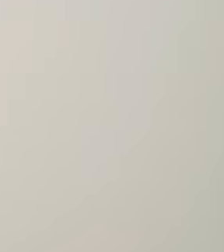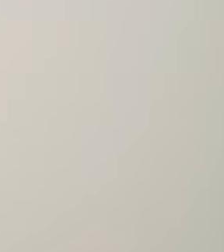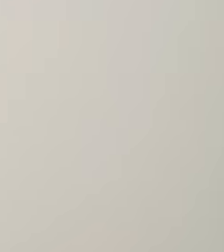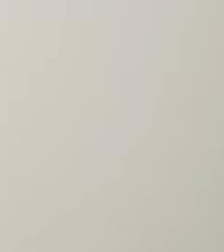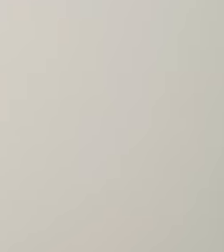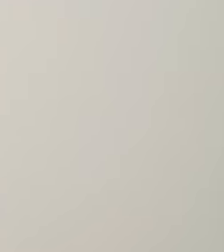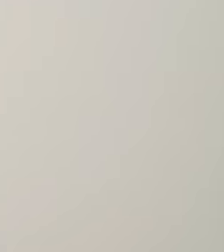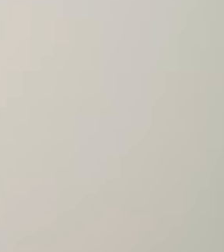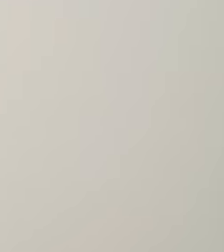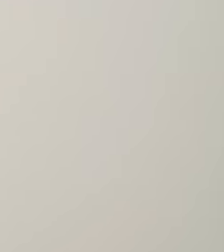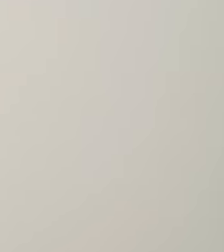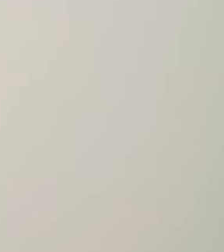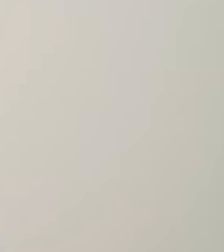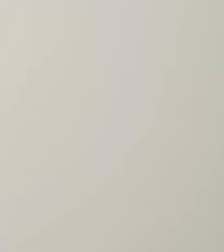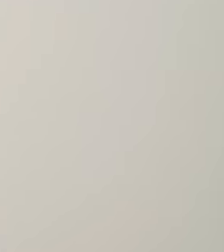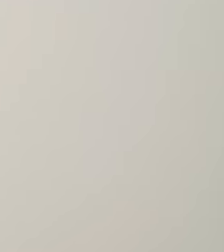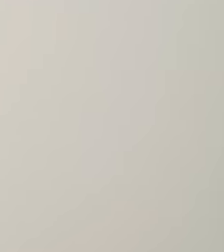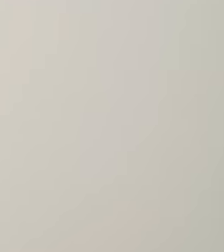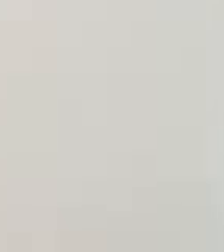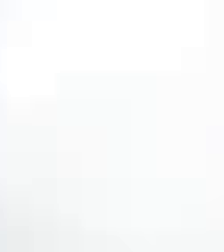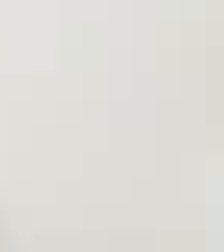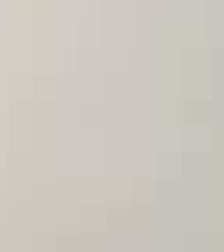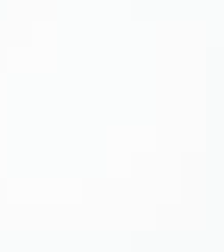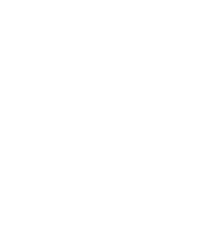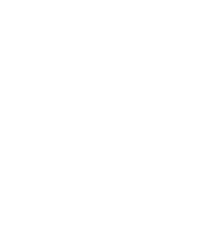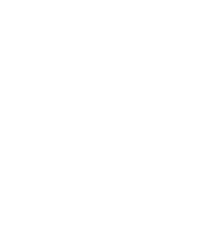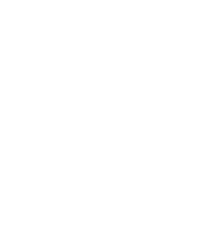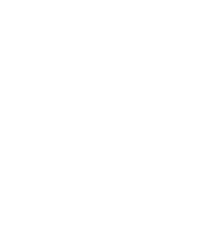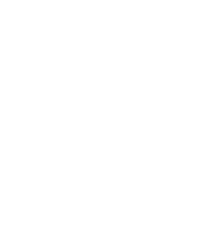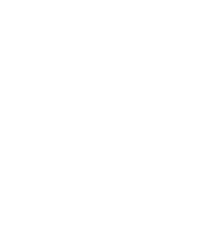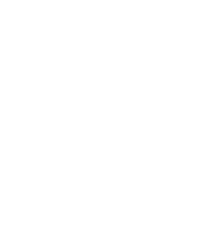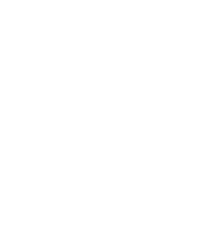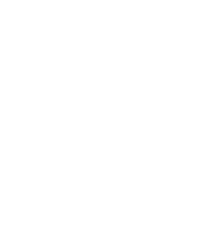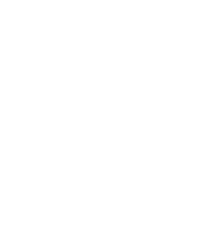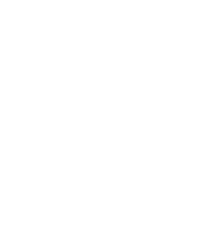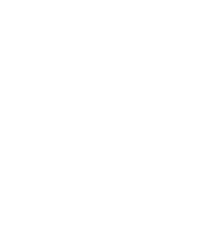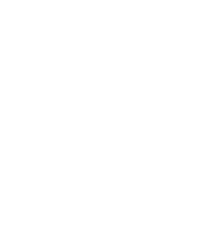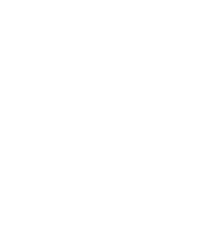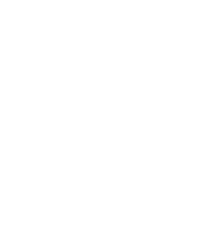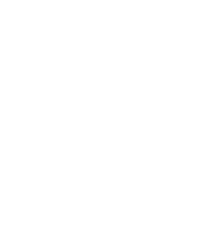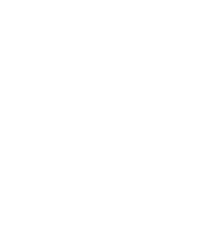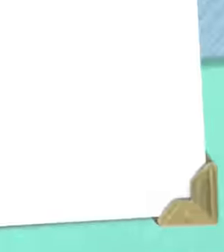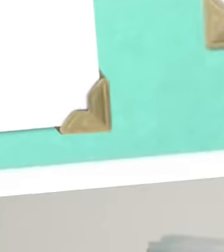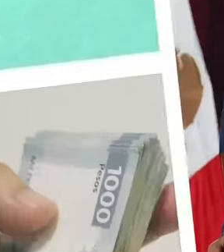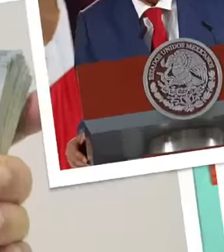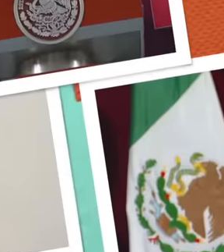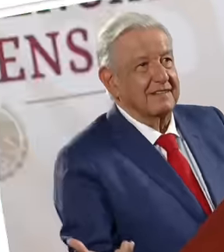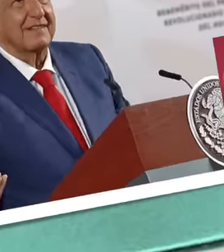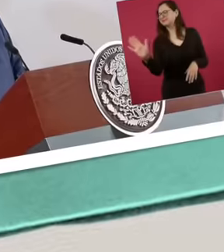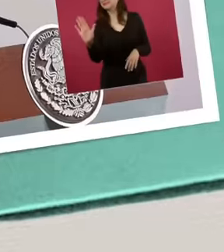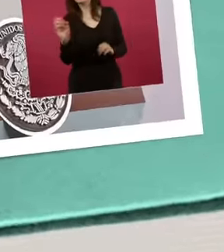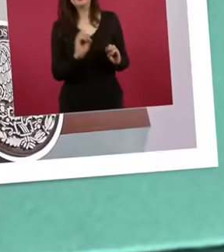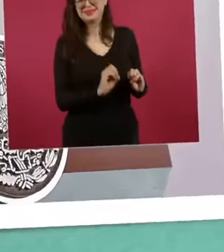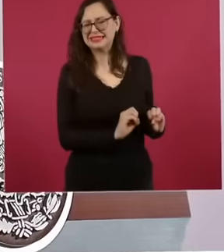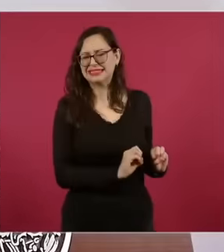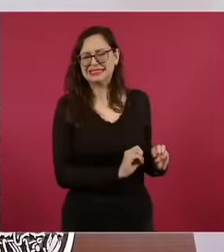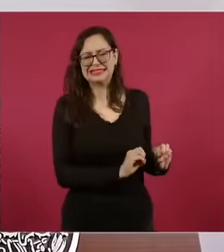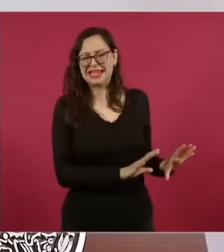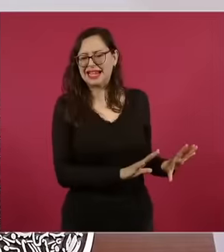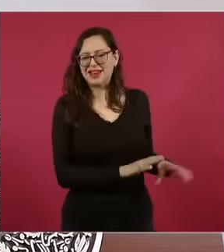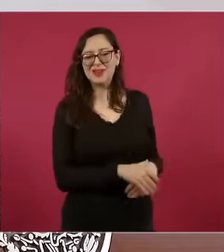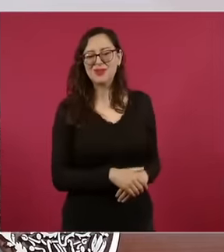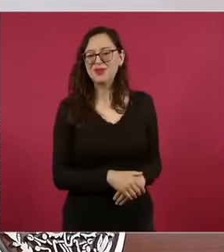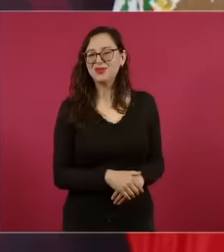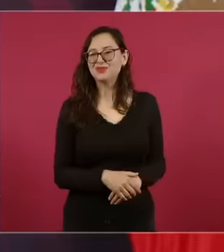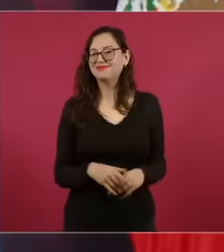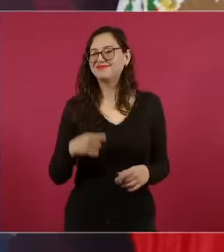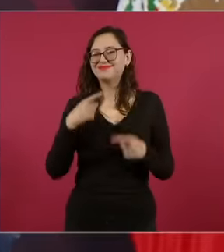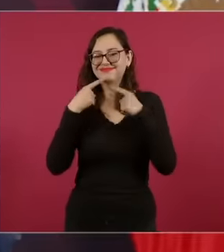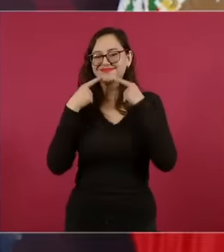small payments but the point is that you pay everything you owe, smile, we already won